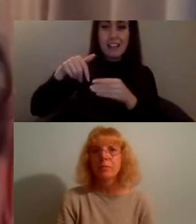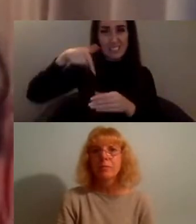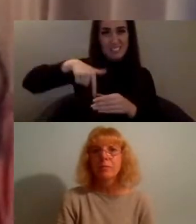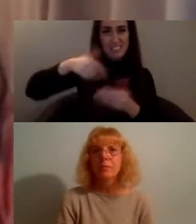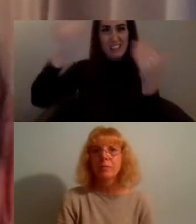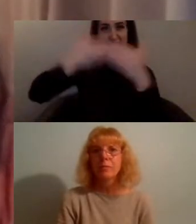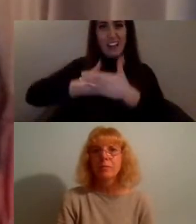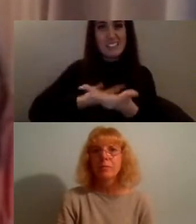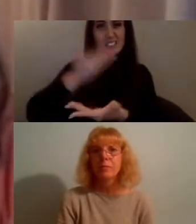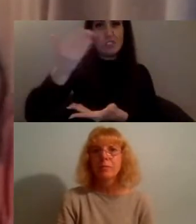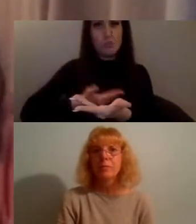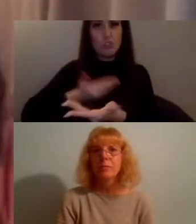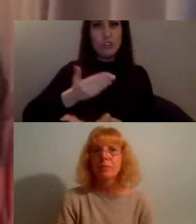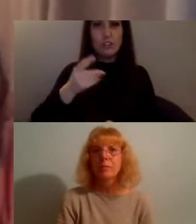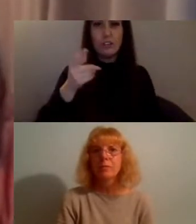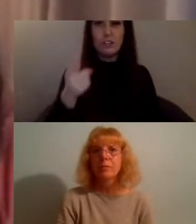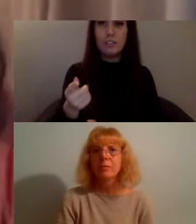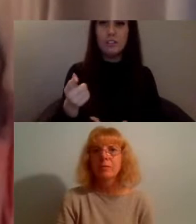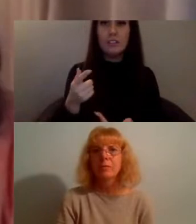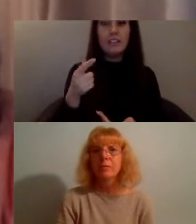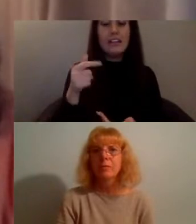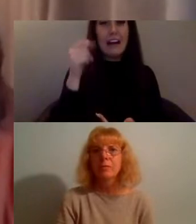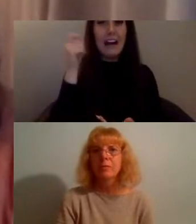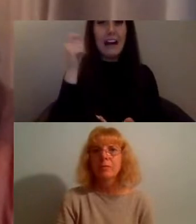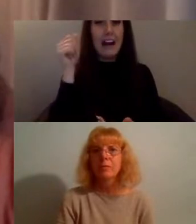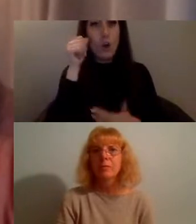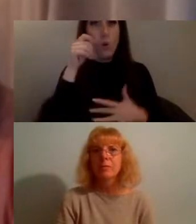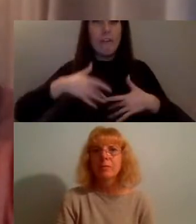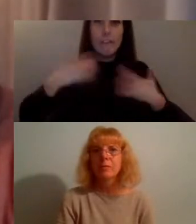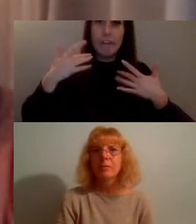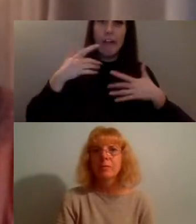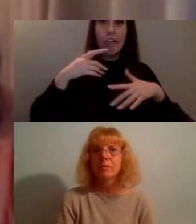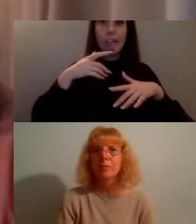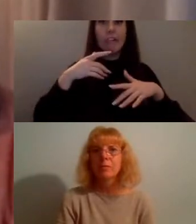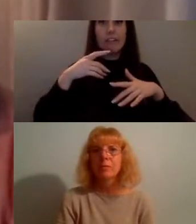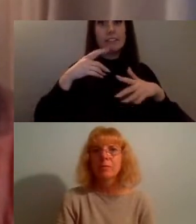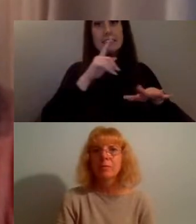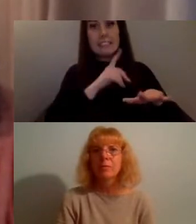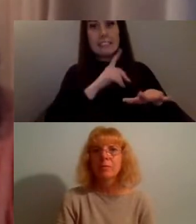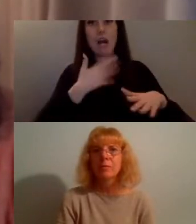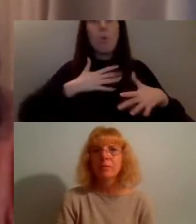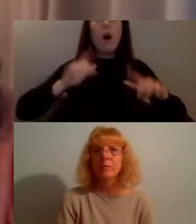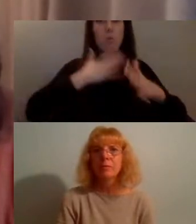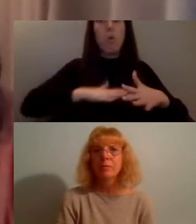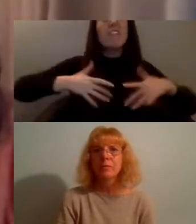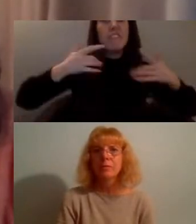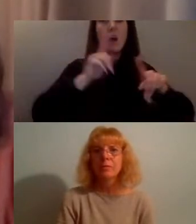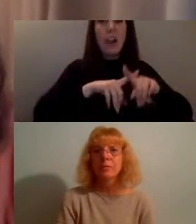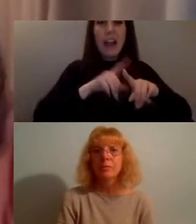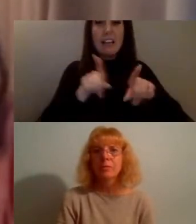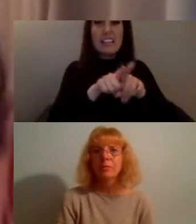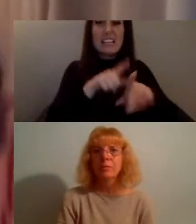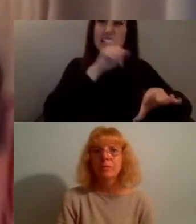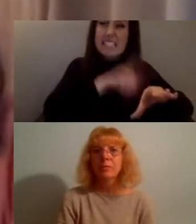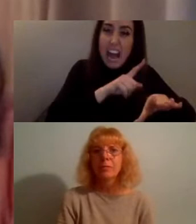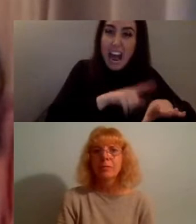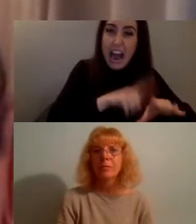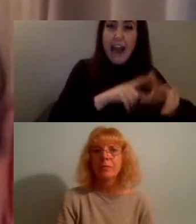which really feels very timely, relevant and necessary and really we're trying to do this work